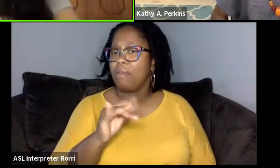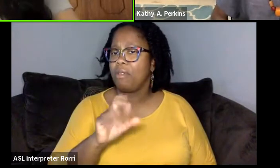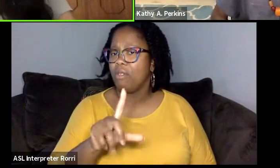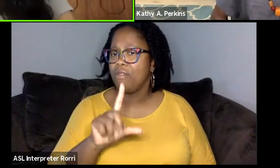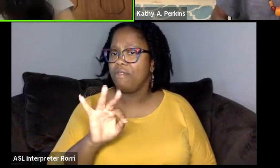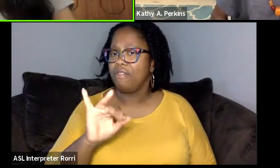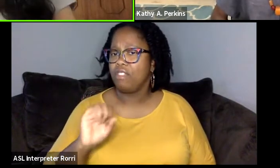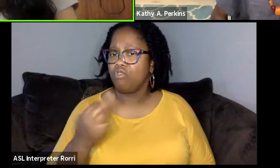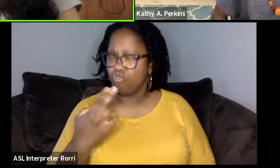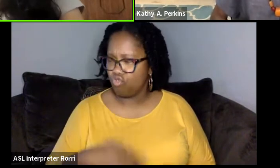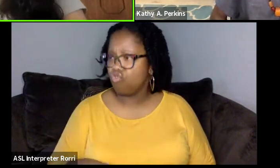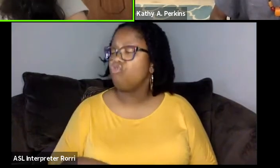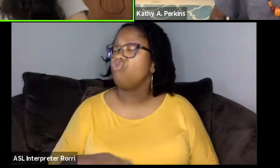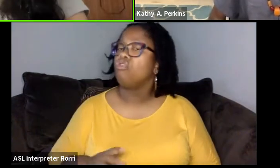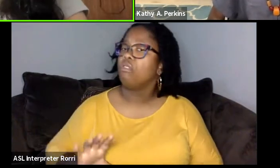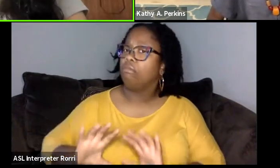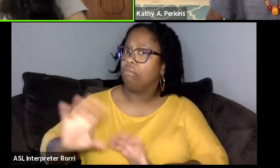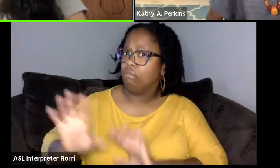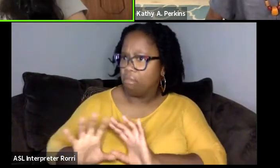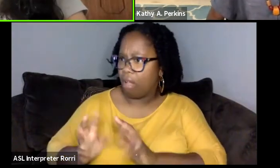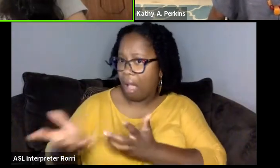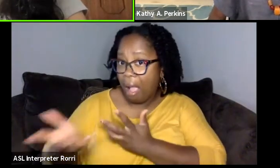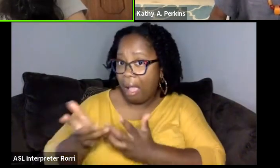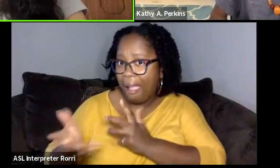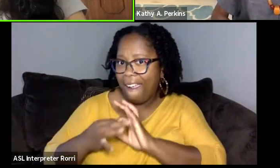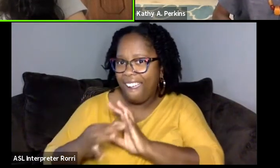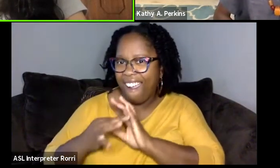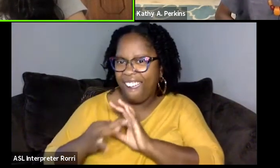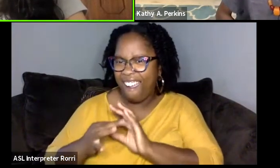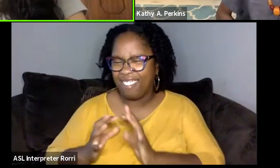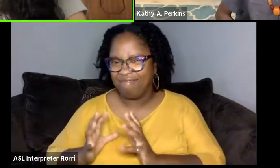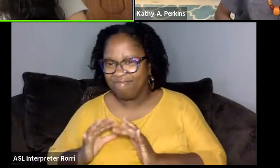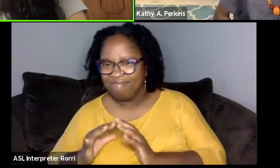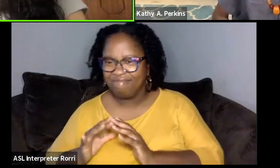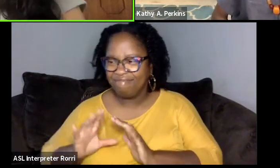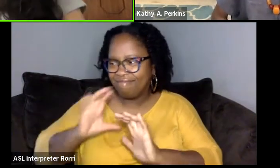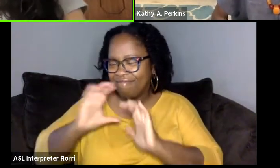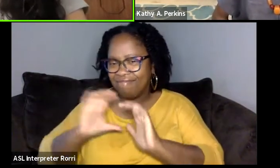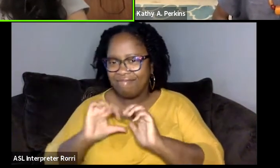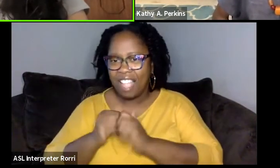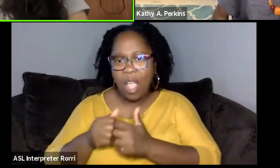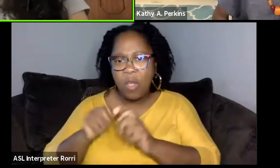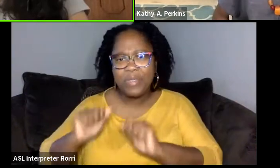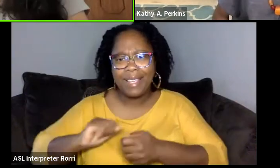and had really, really wonderful conversations about how to collaborate on future projects.